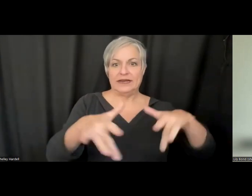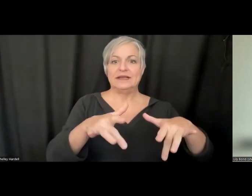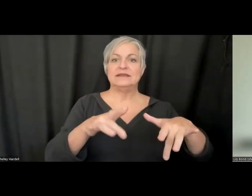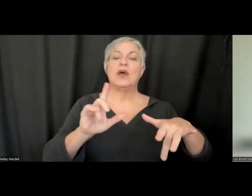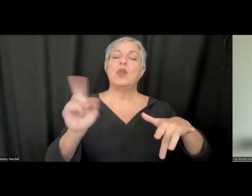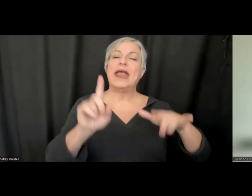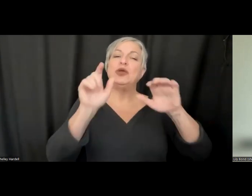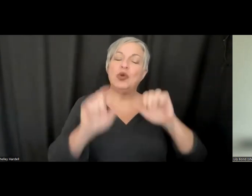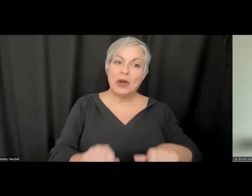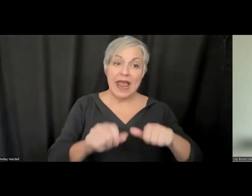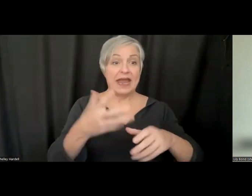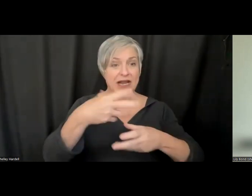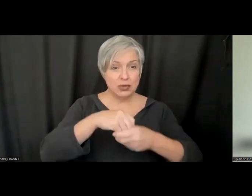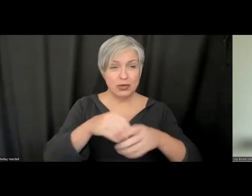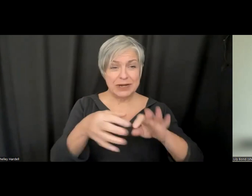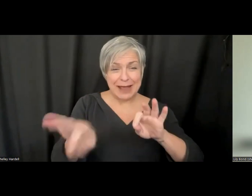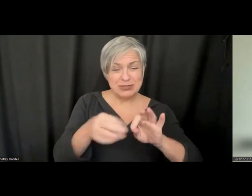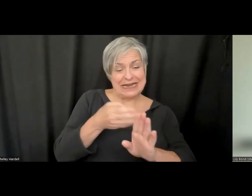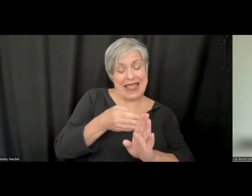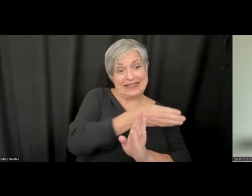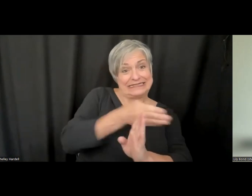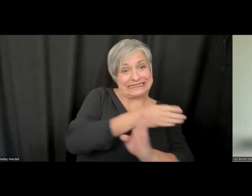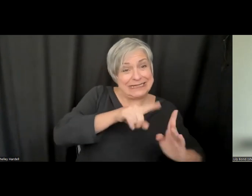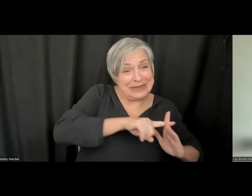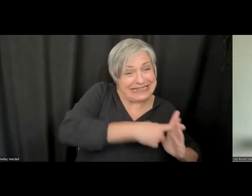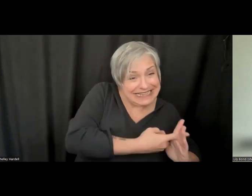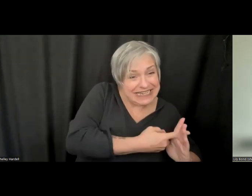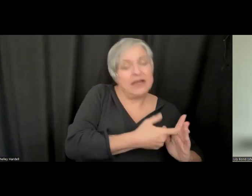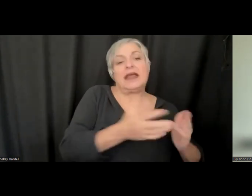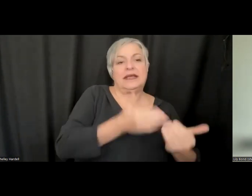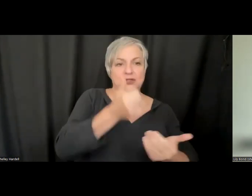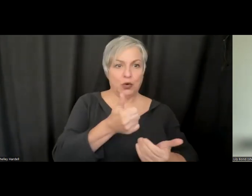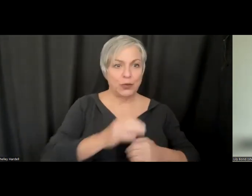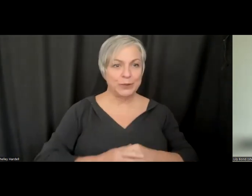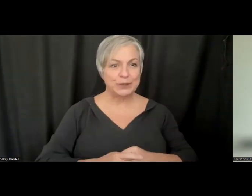adoption of captioning will be easiest. When a captioning